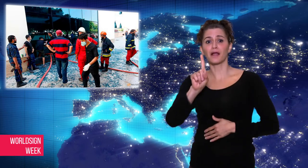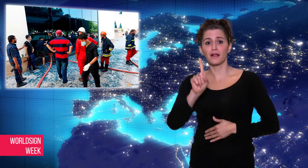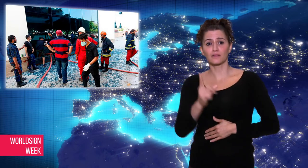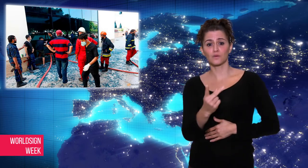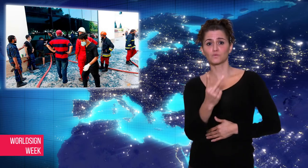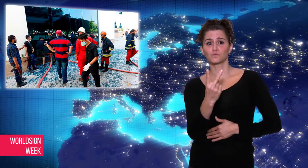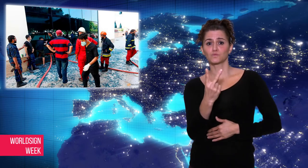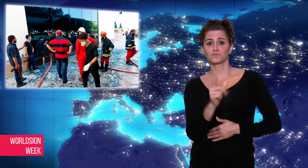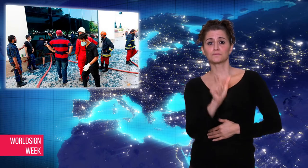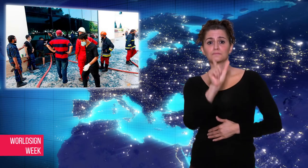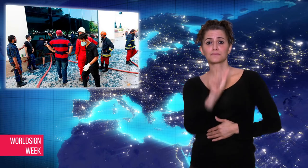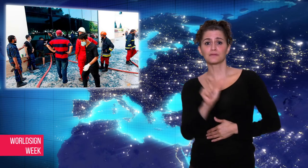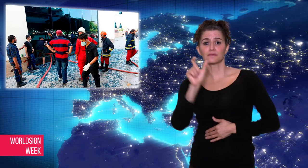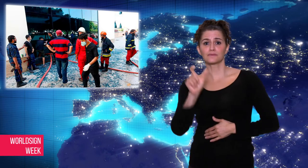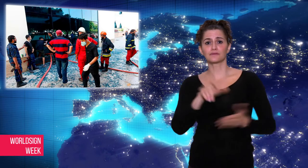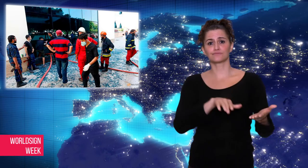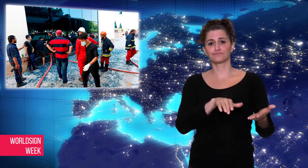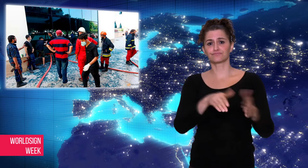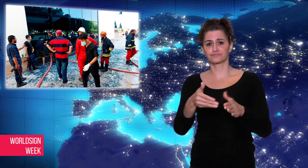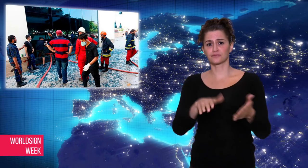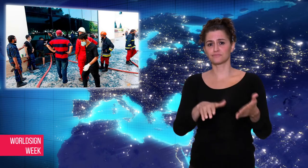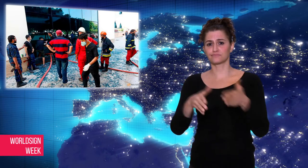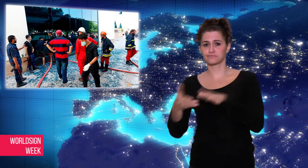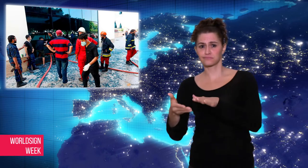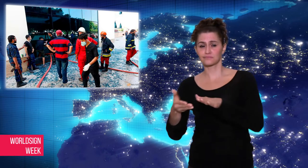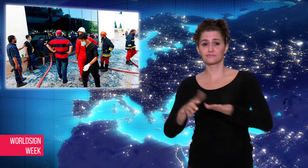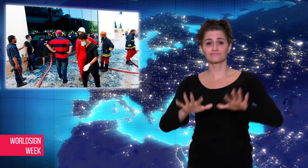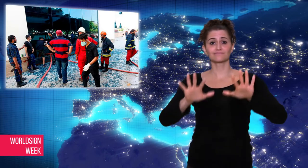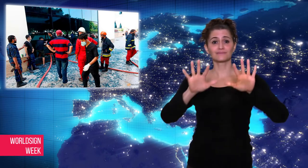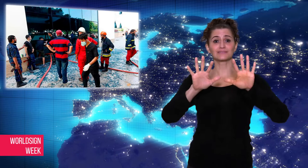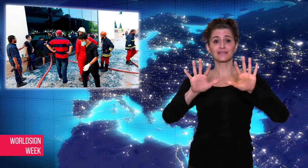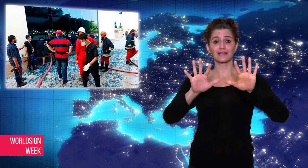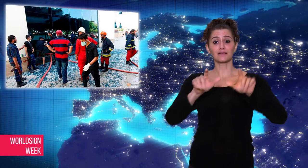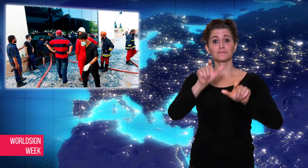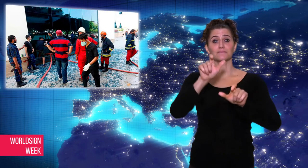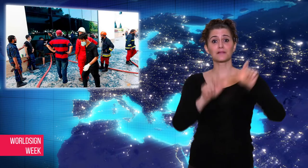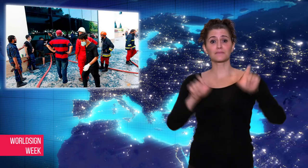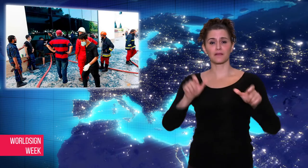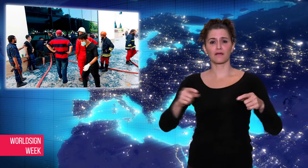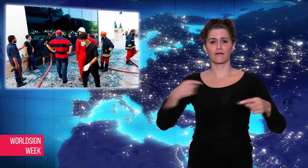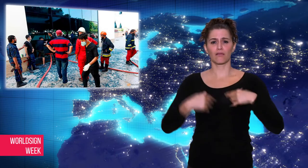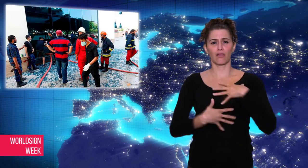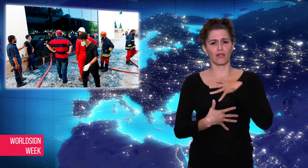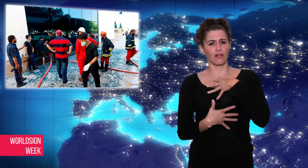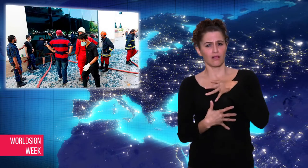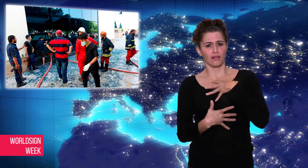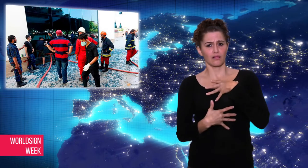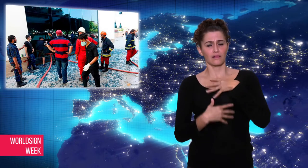liberate those inside by engaging in